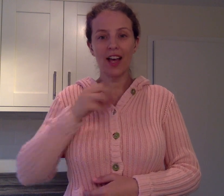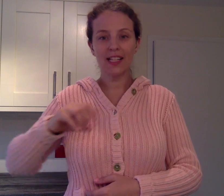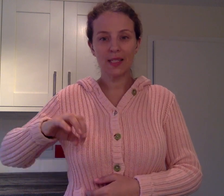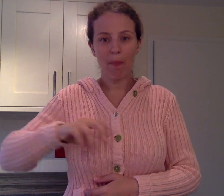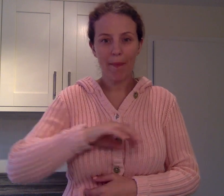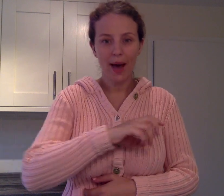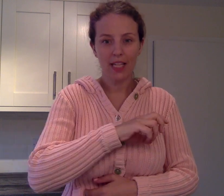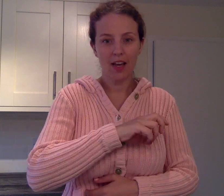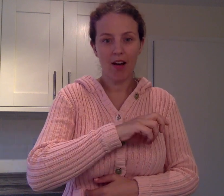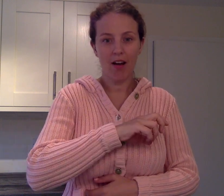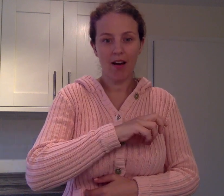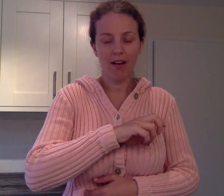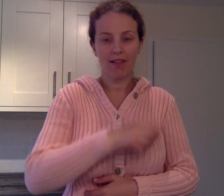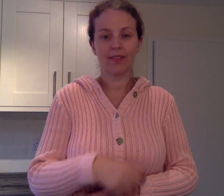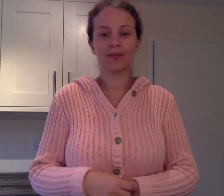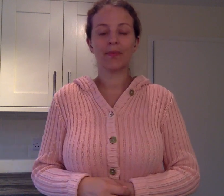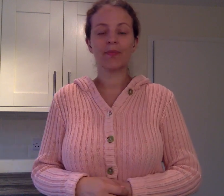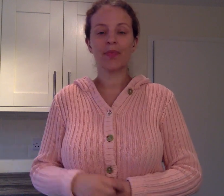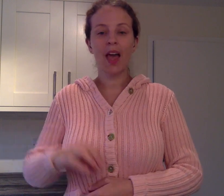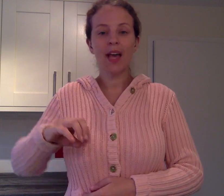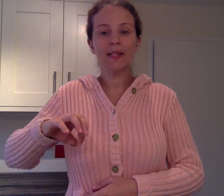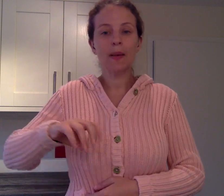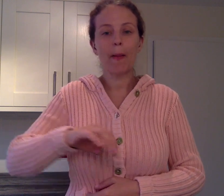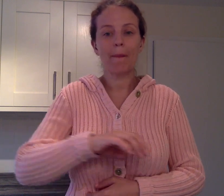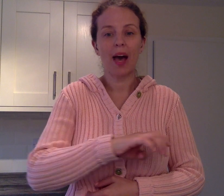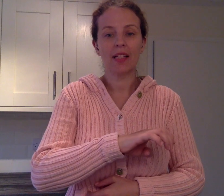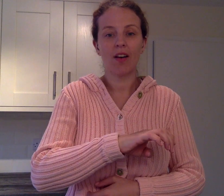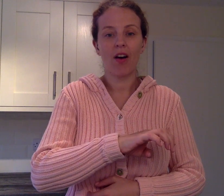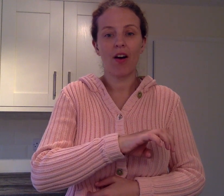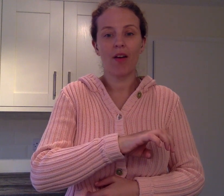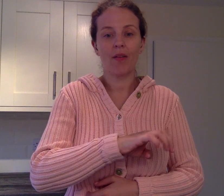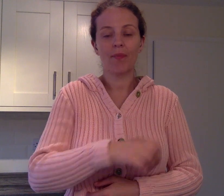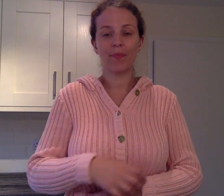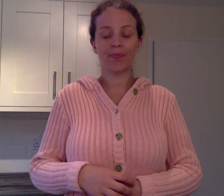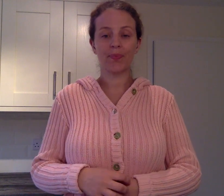SPIDER